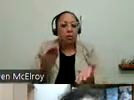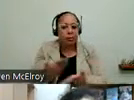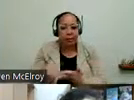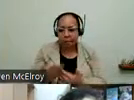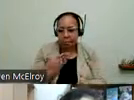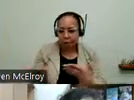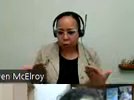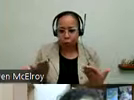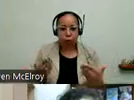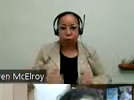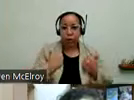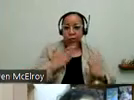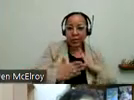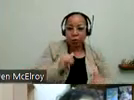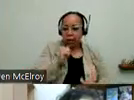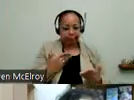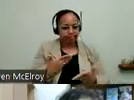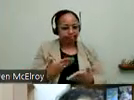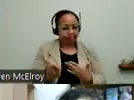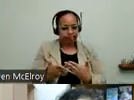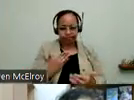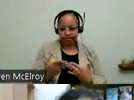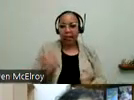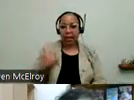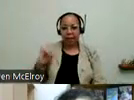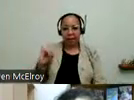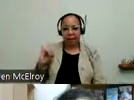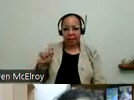city or not. And there are several ITAC stations around the state too.